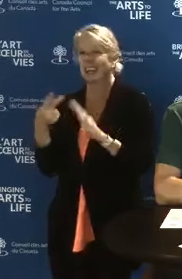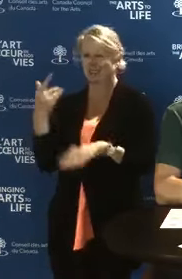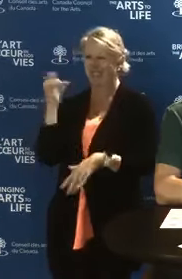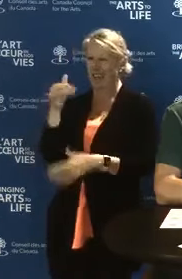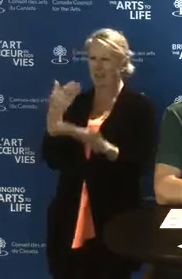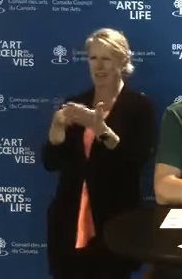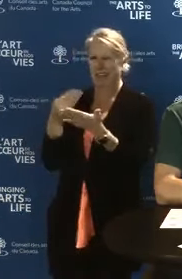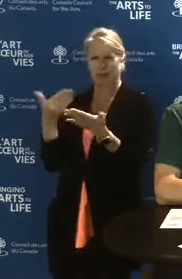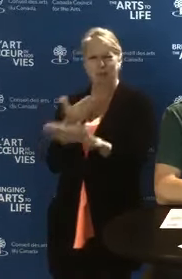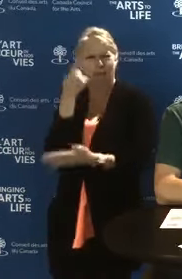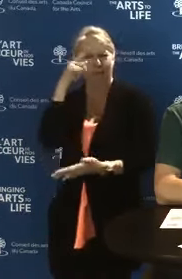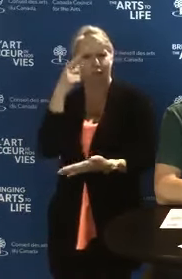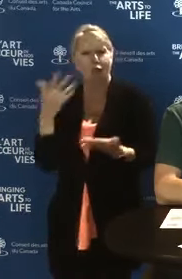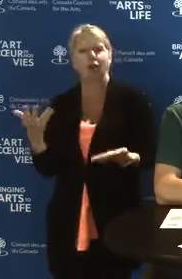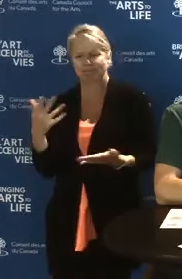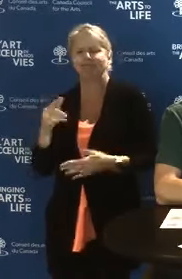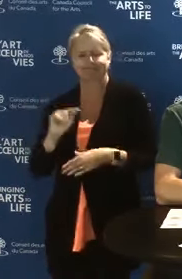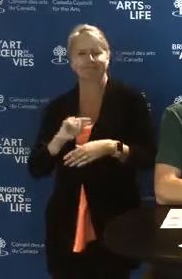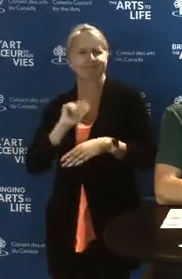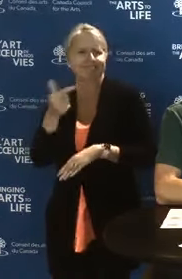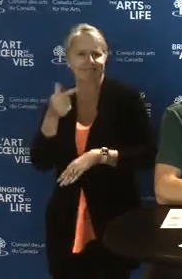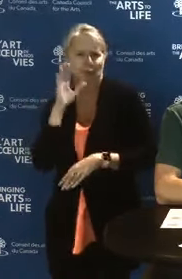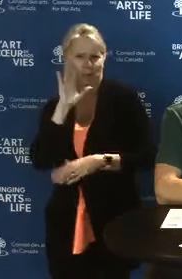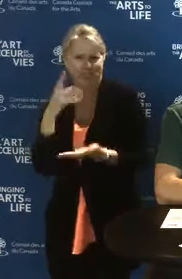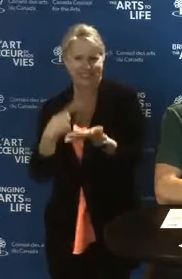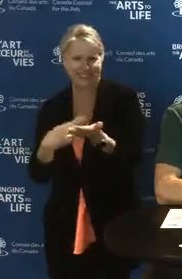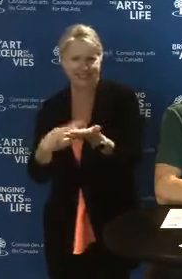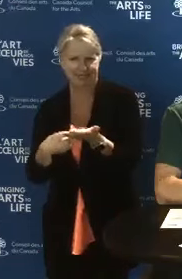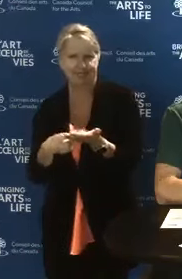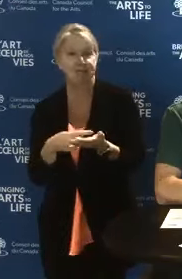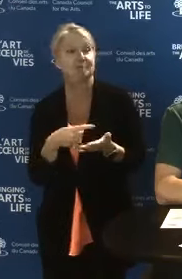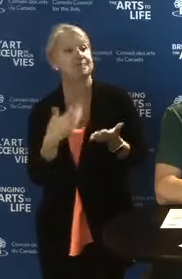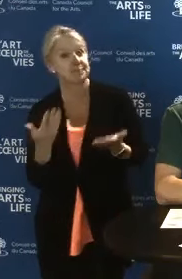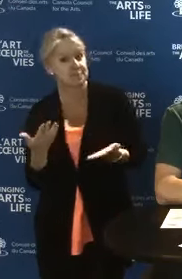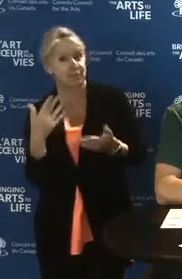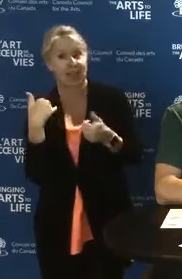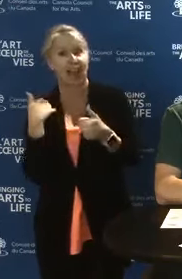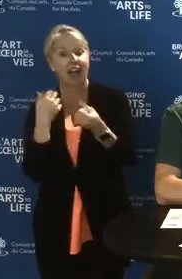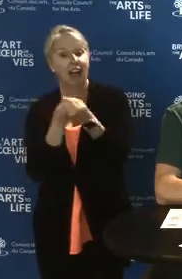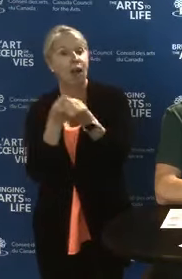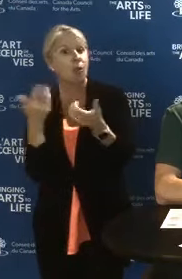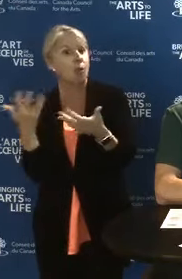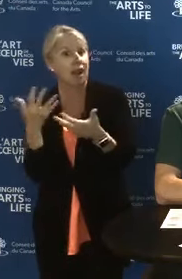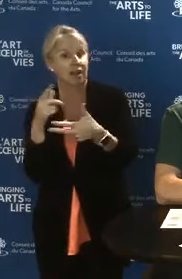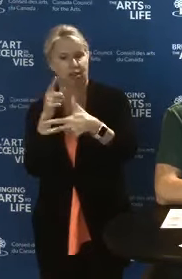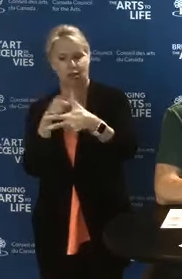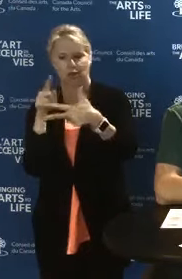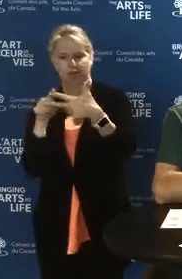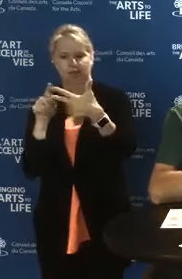There are three areas of support that the fund can offer. Here they are, very simply put.